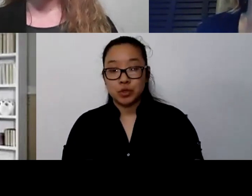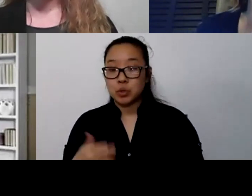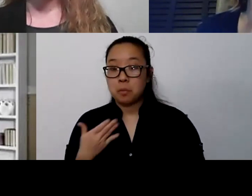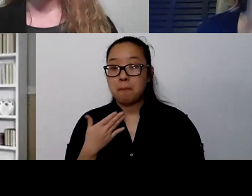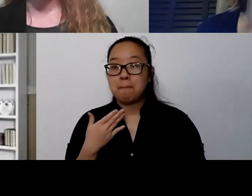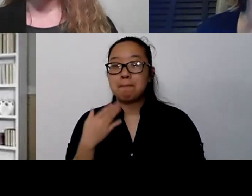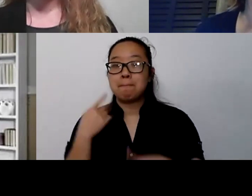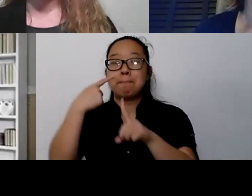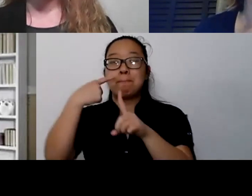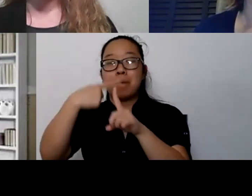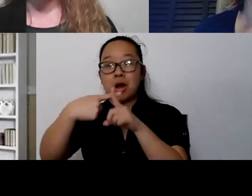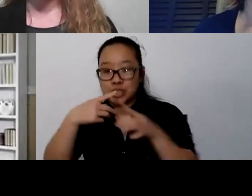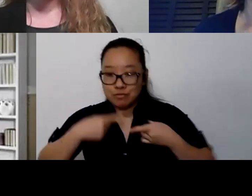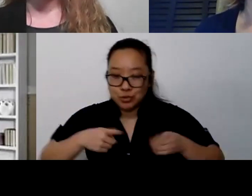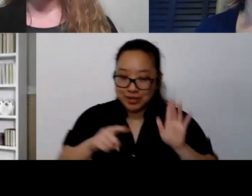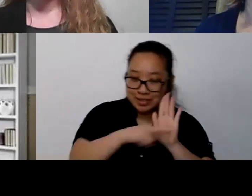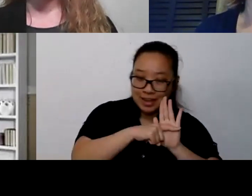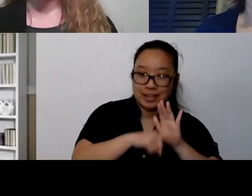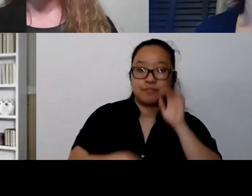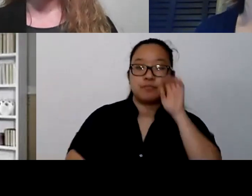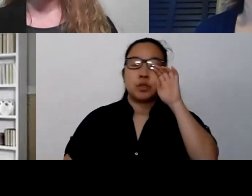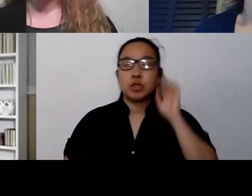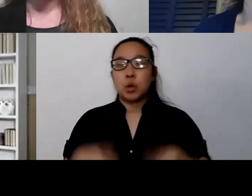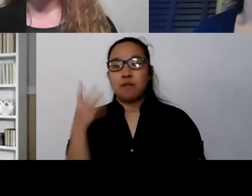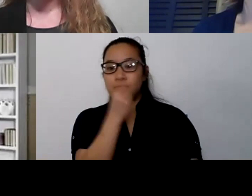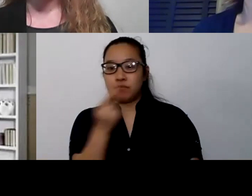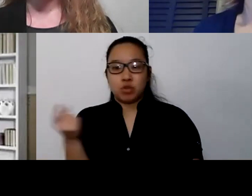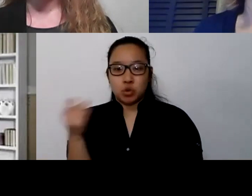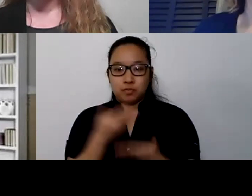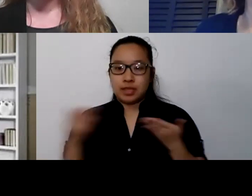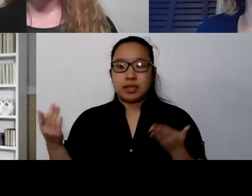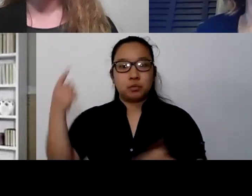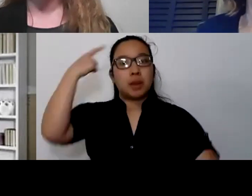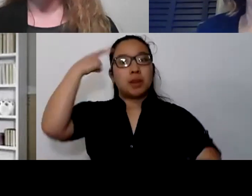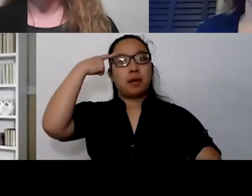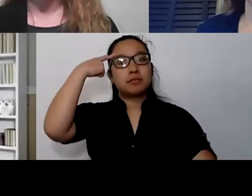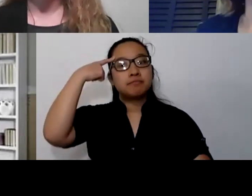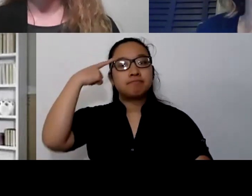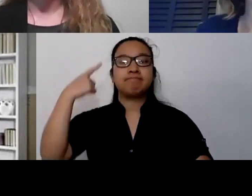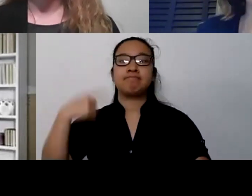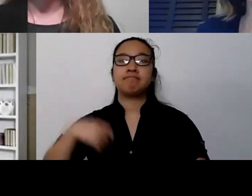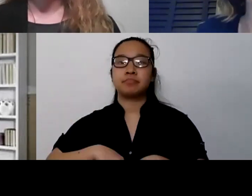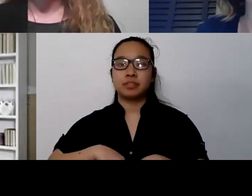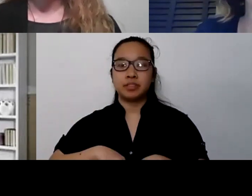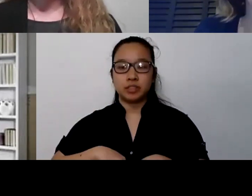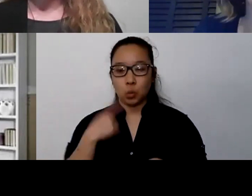that I think will end up improving our lives and our communities moving forward,